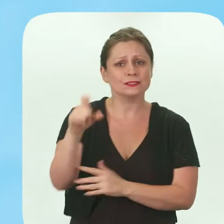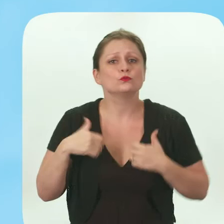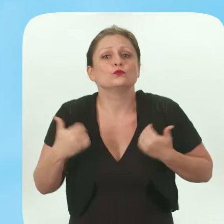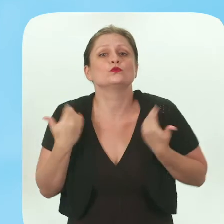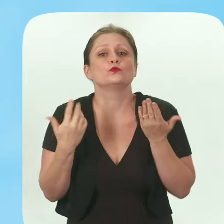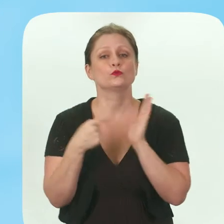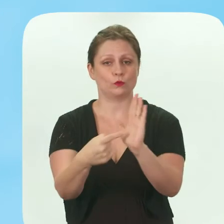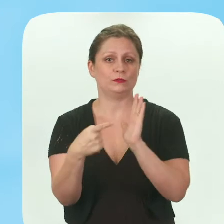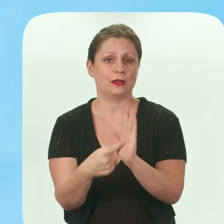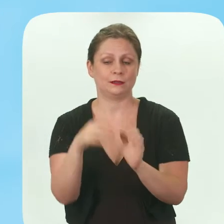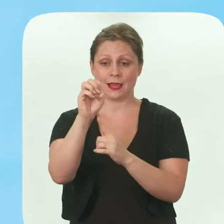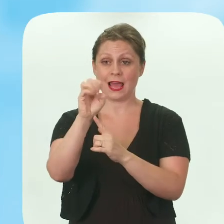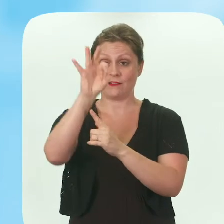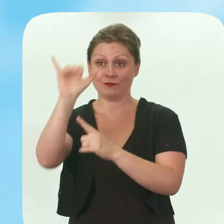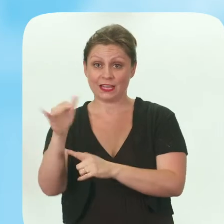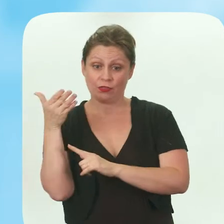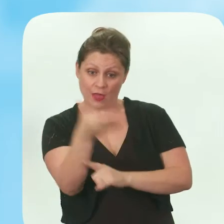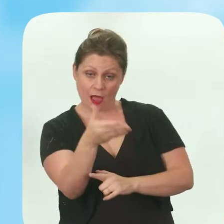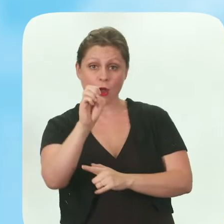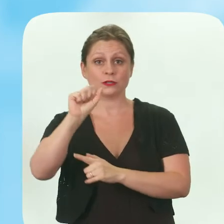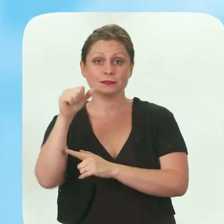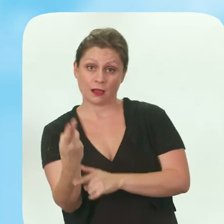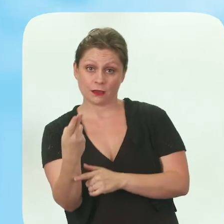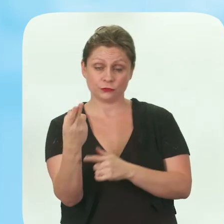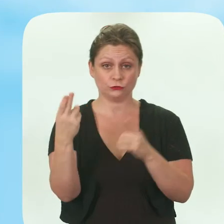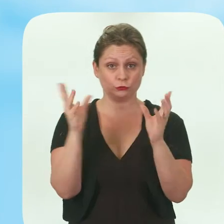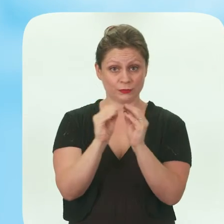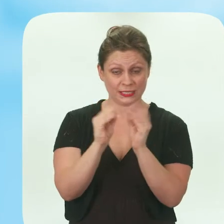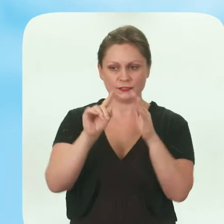youth representation. Effy's mere presence at SASH meetings has been a catalyst